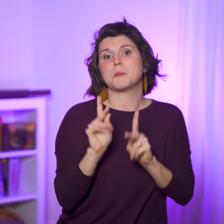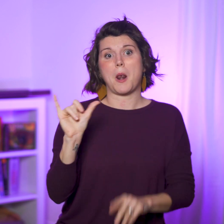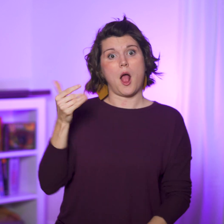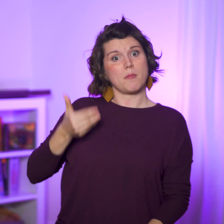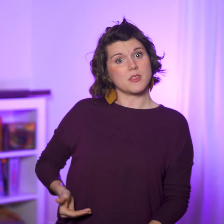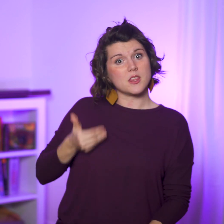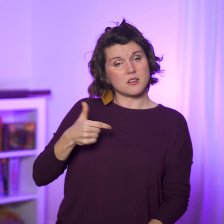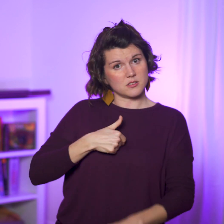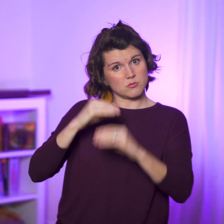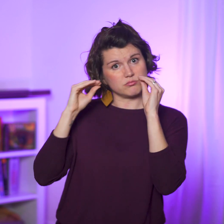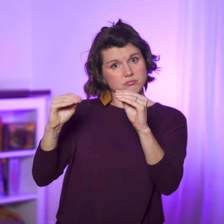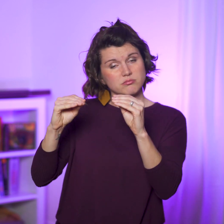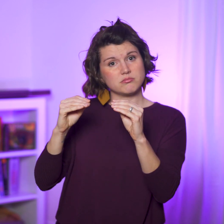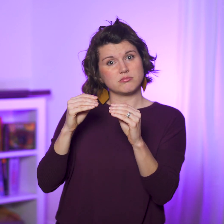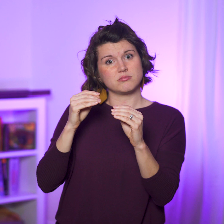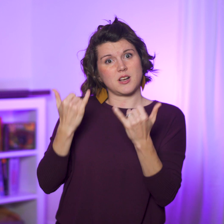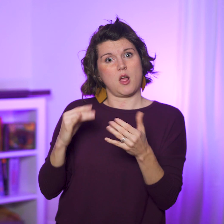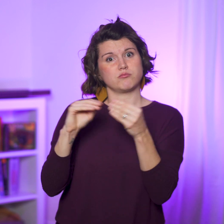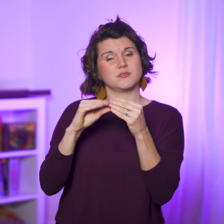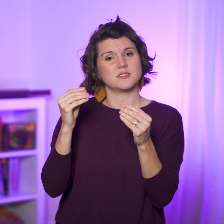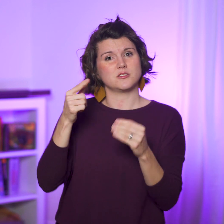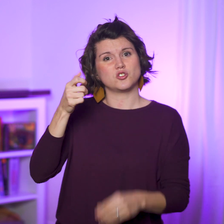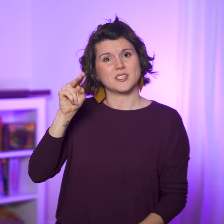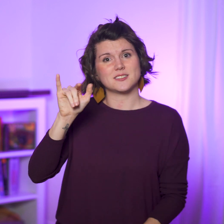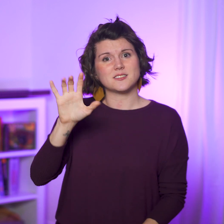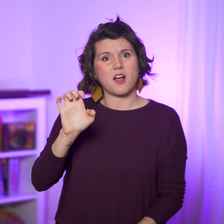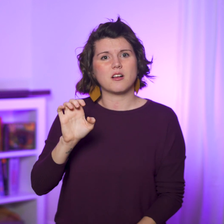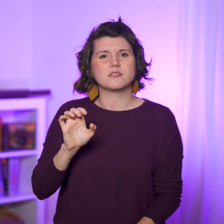like me to preach to the Gentiles?